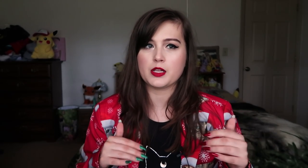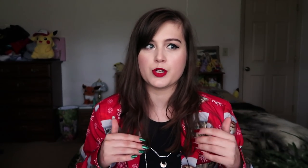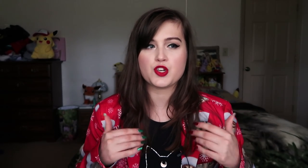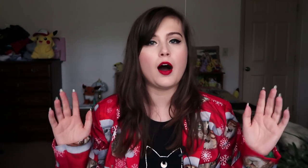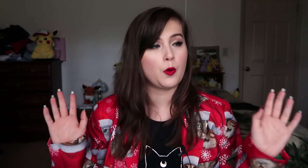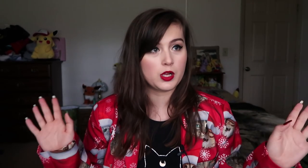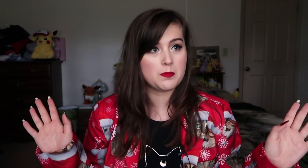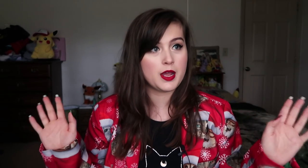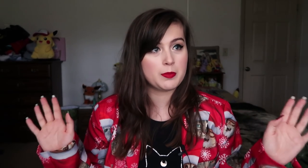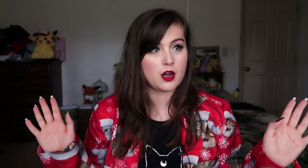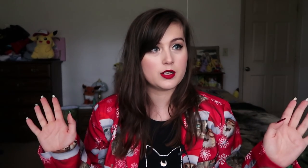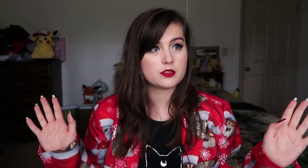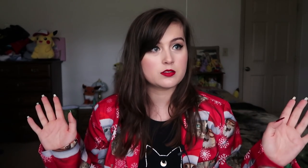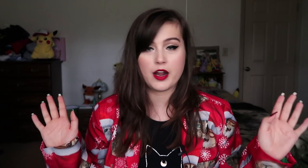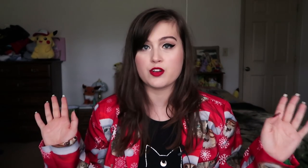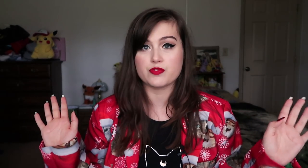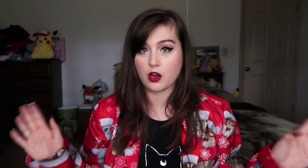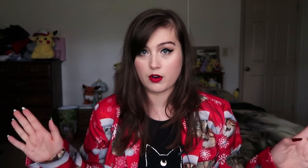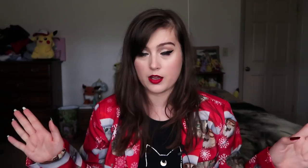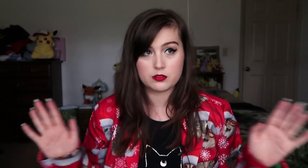which I will admit and be honest, I have not read.